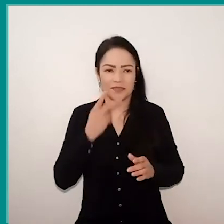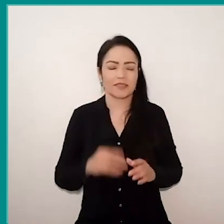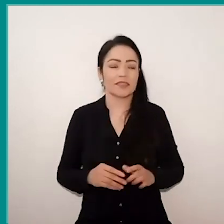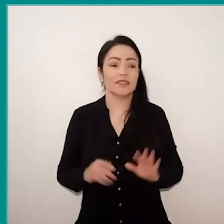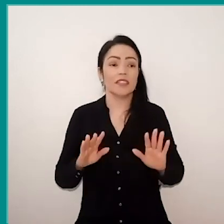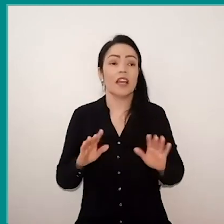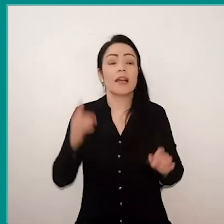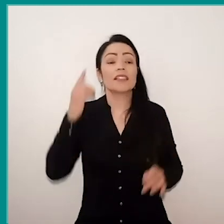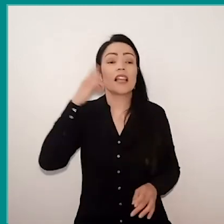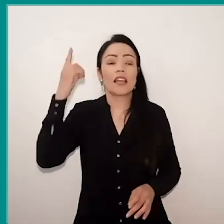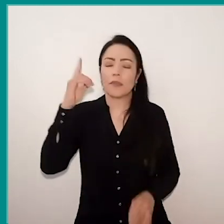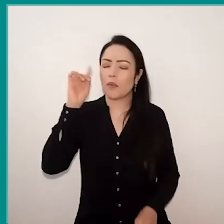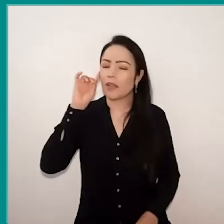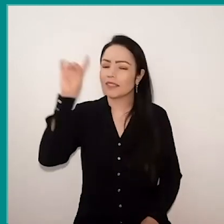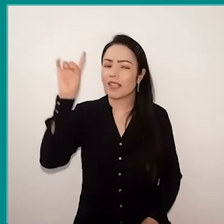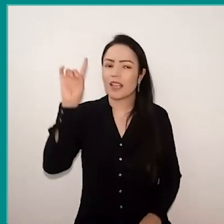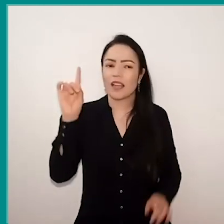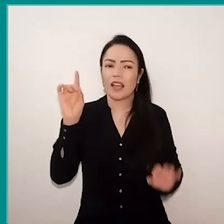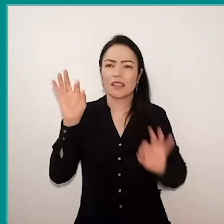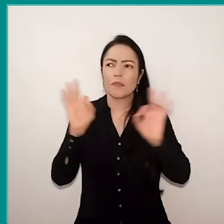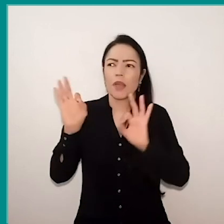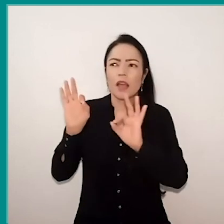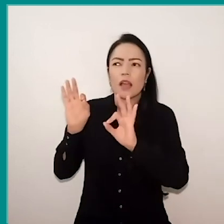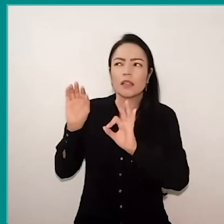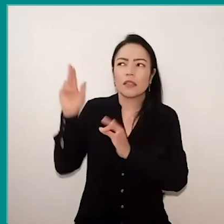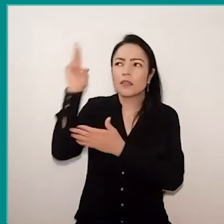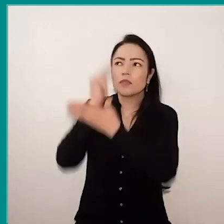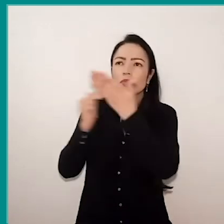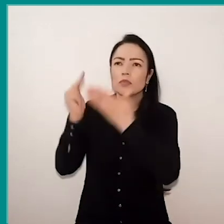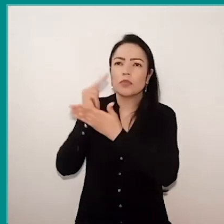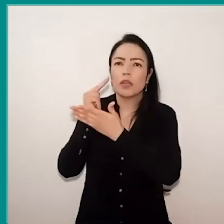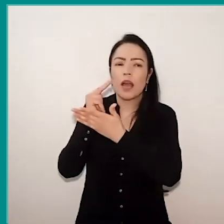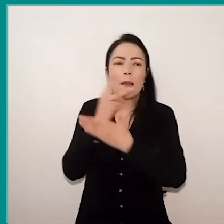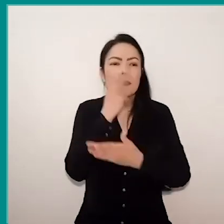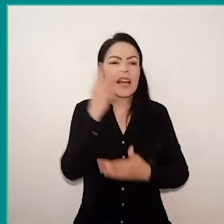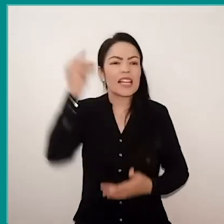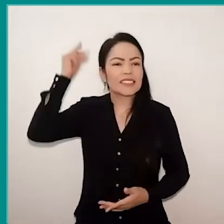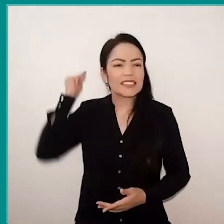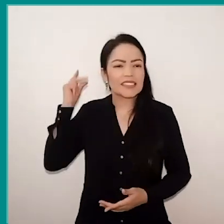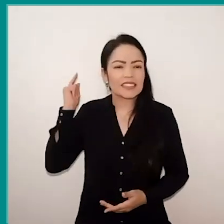to a rock painting idea, and I think it today's speech was very strong,